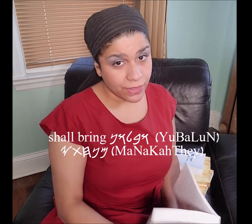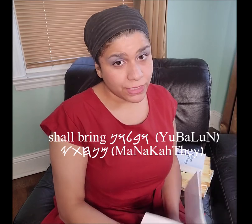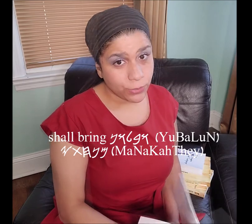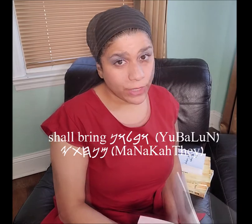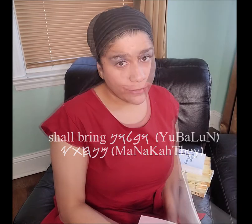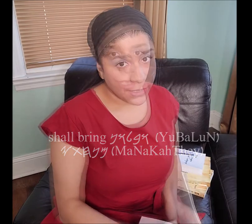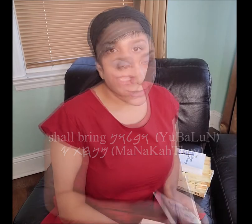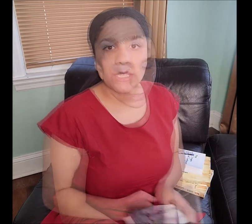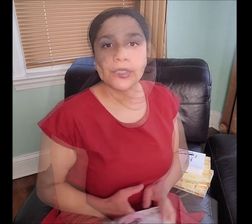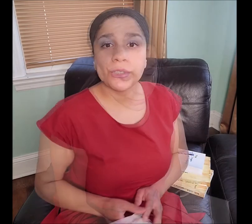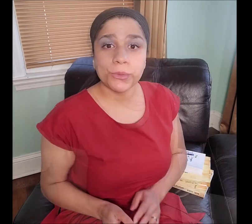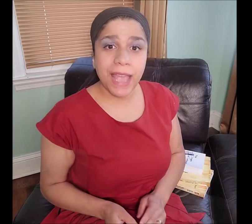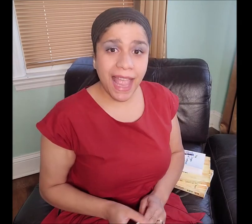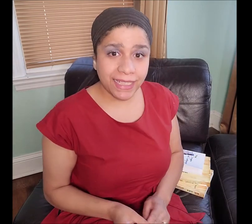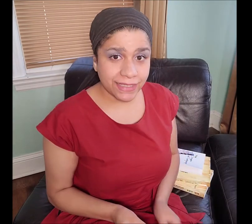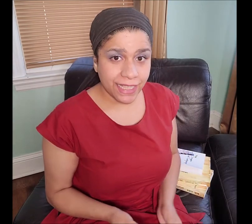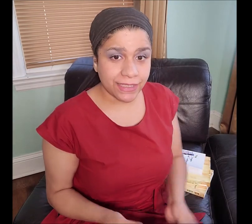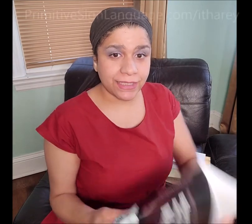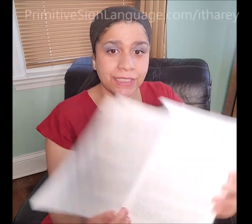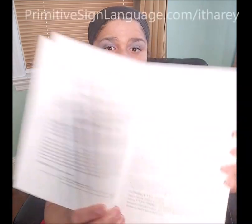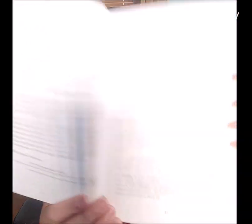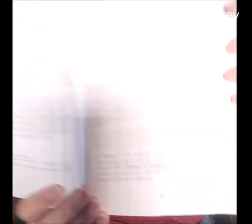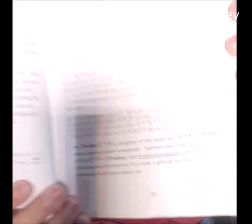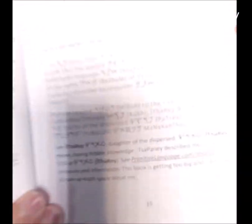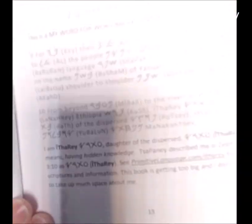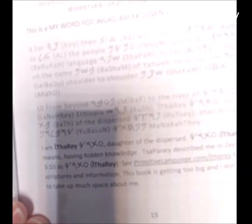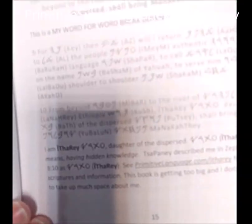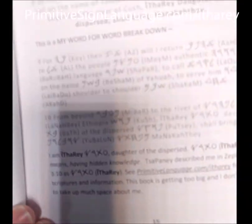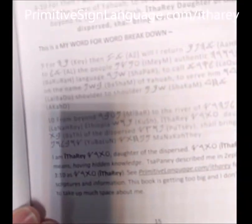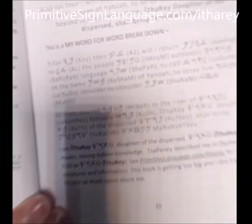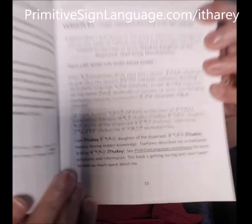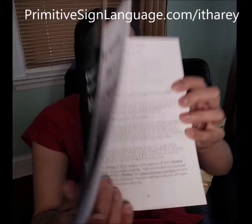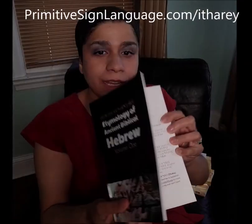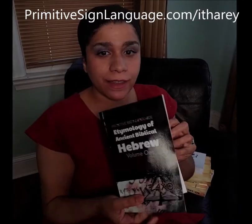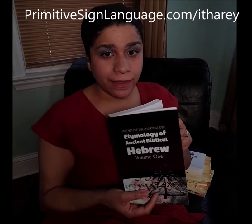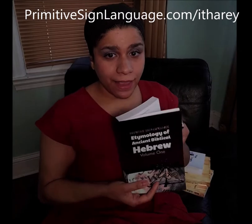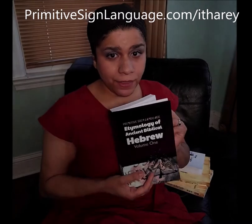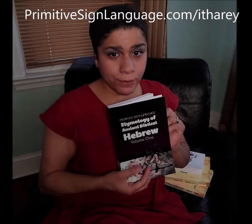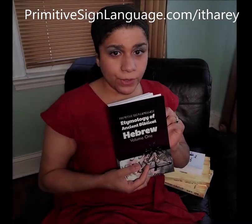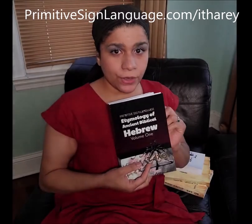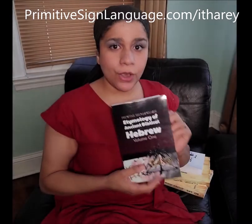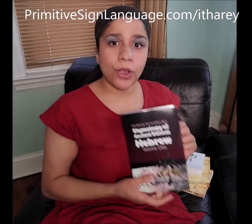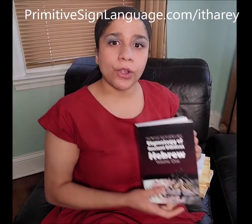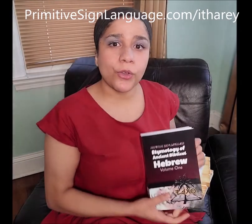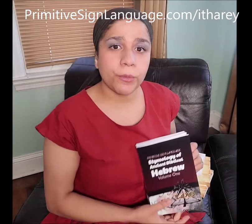This is what it really says, to access these literal translations get the book or go to